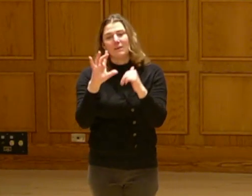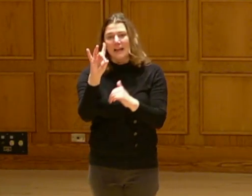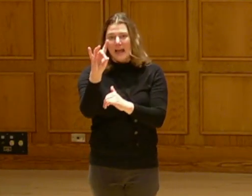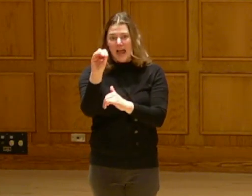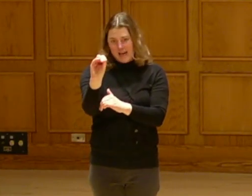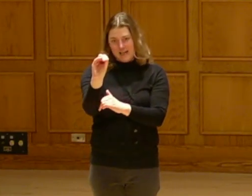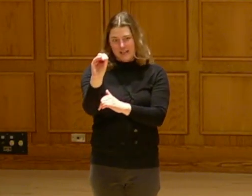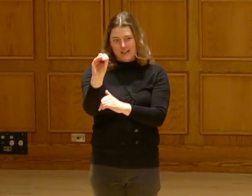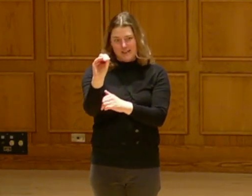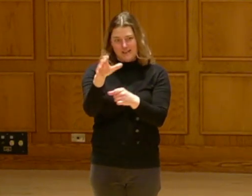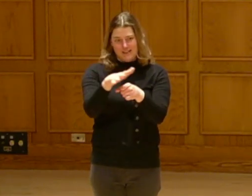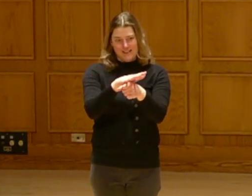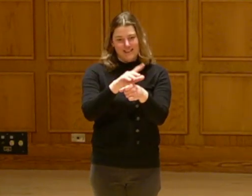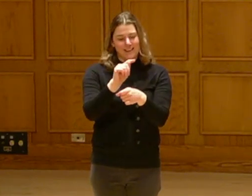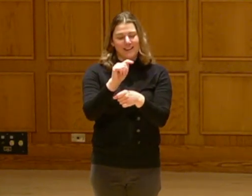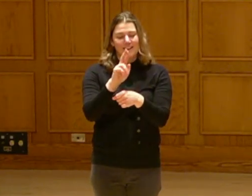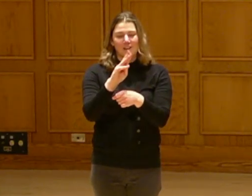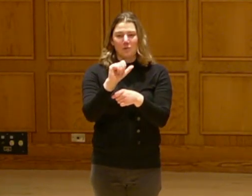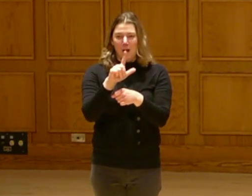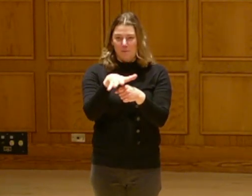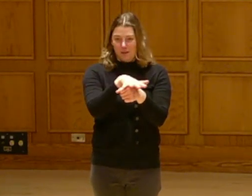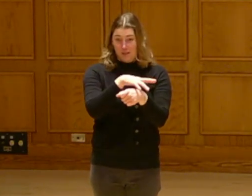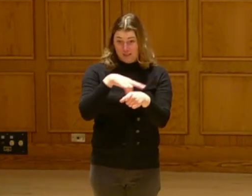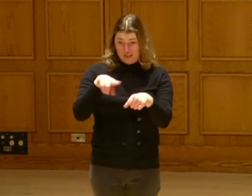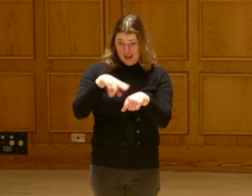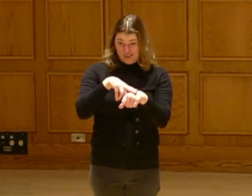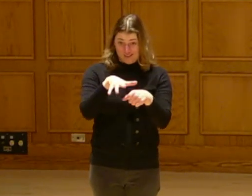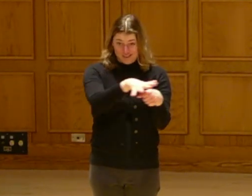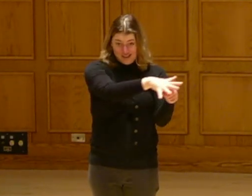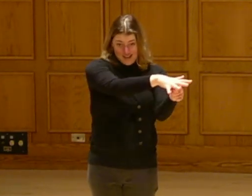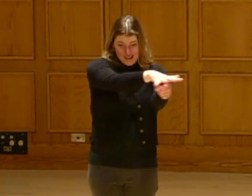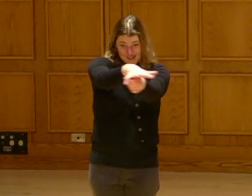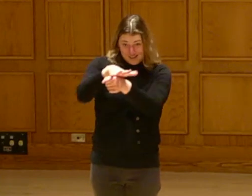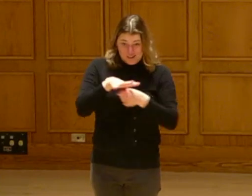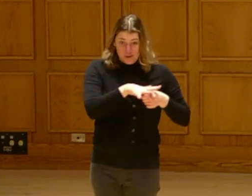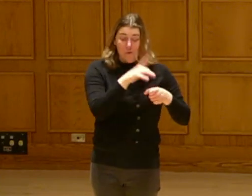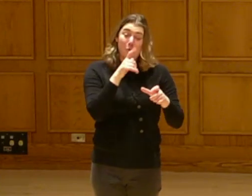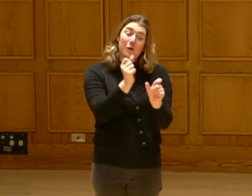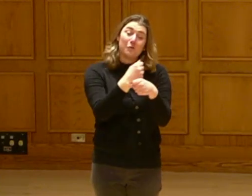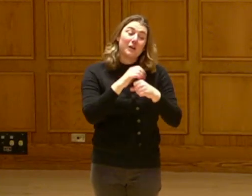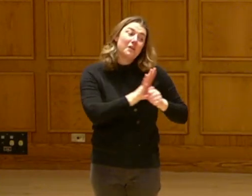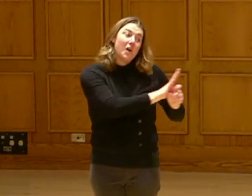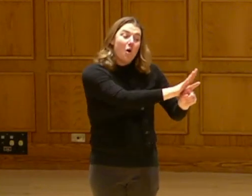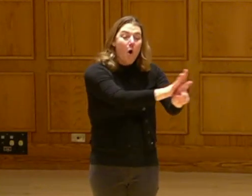Now there's close to 80 tribal nations that are now working with the law firm to create their own tribal utility.